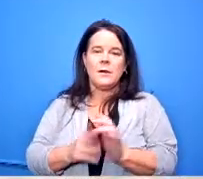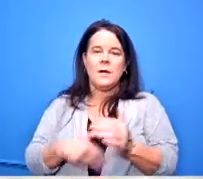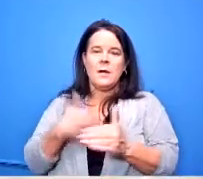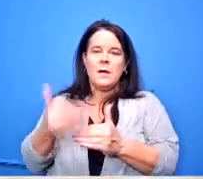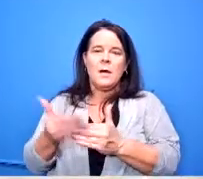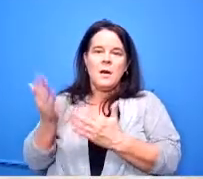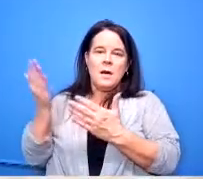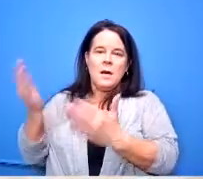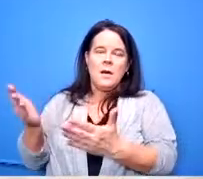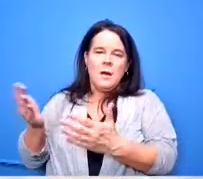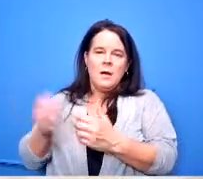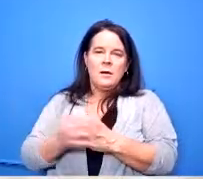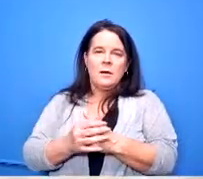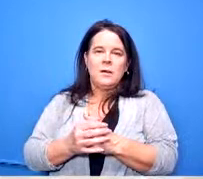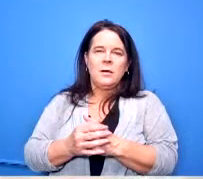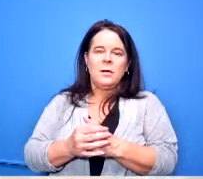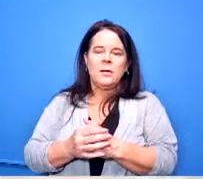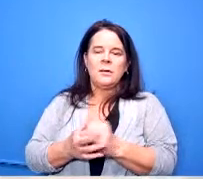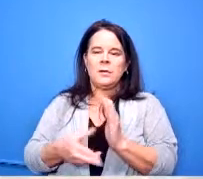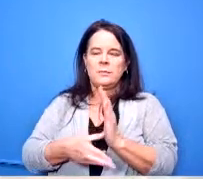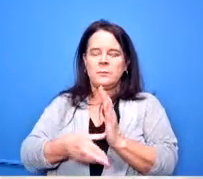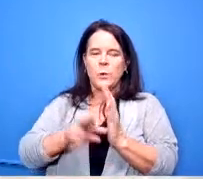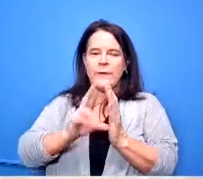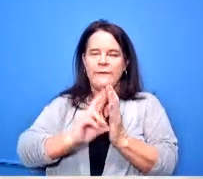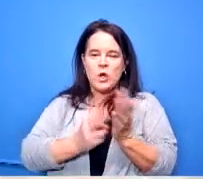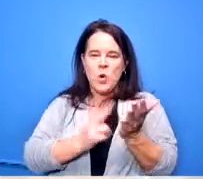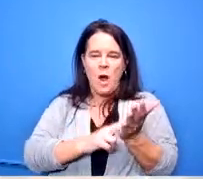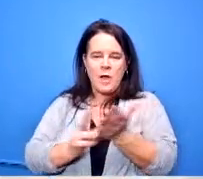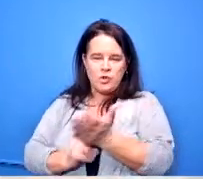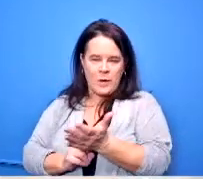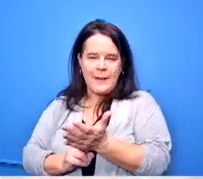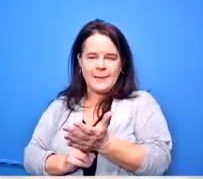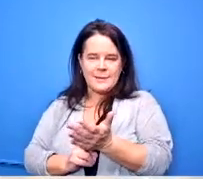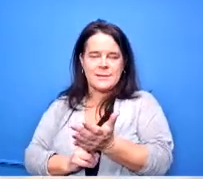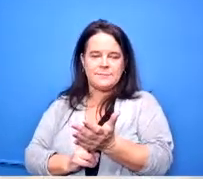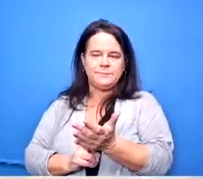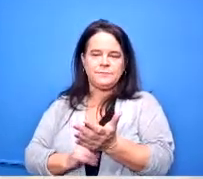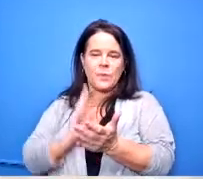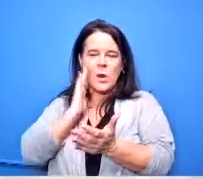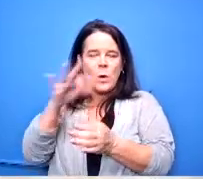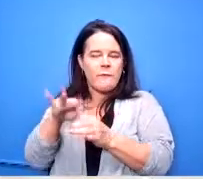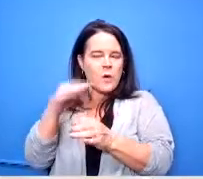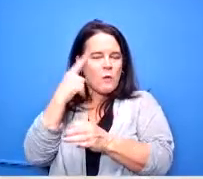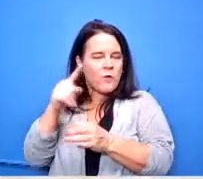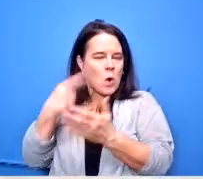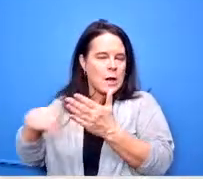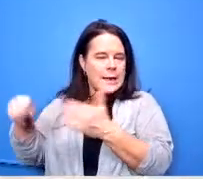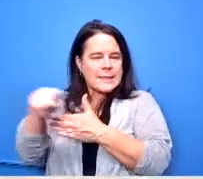is to review the contracts that will be up for a vote next week the first is affordable language